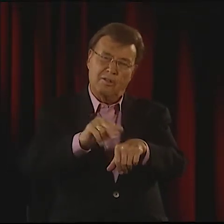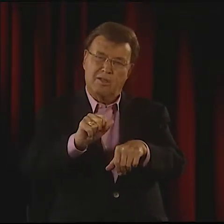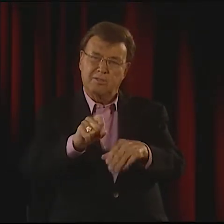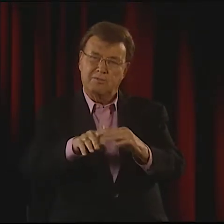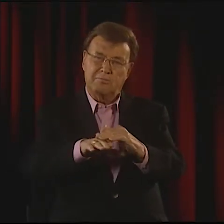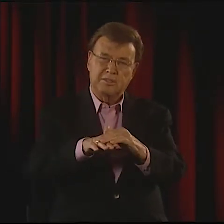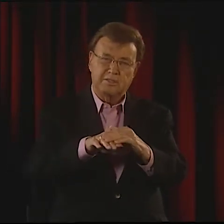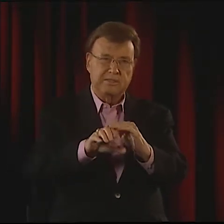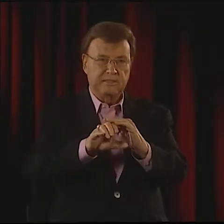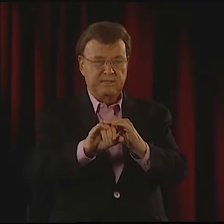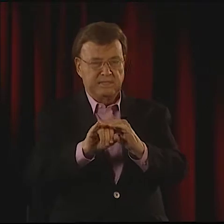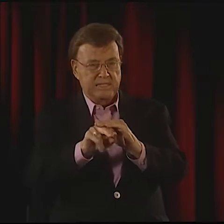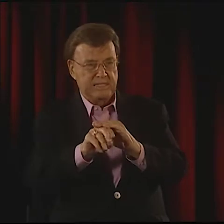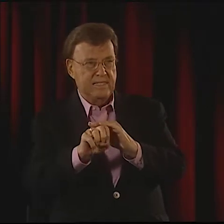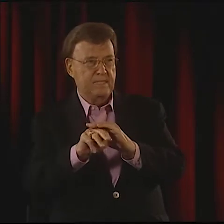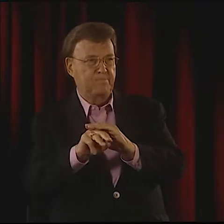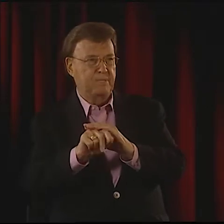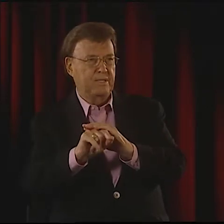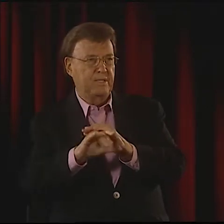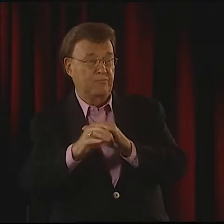THIS WONDERFUL, CINEMATIC TECHNIQUE."